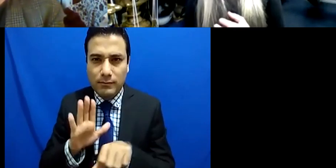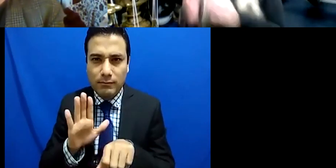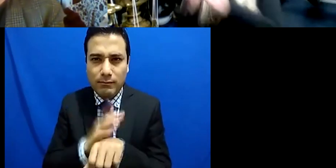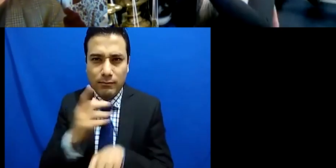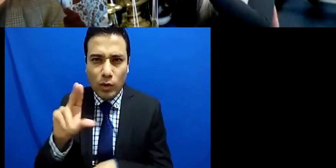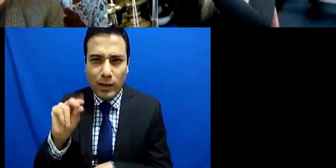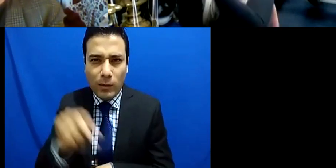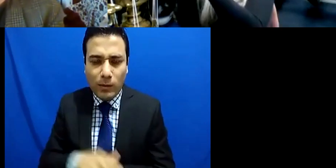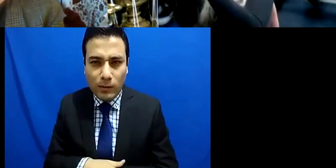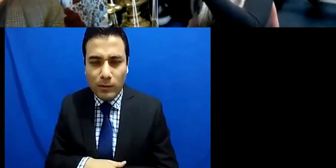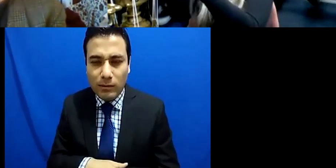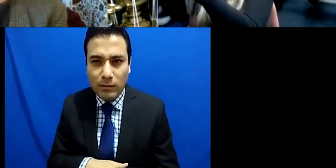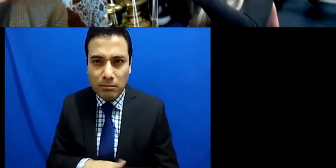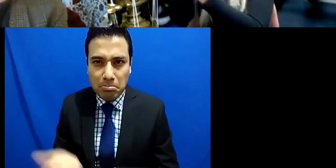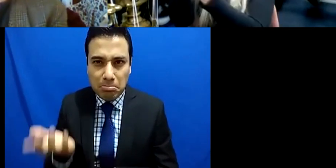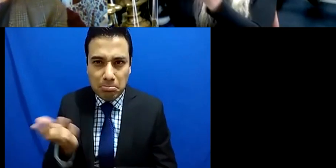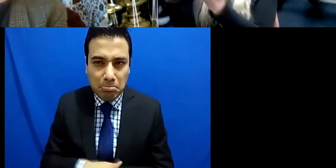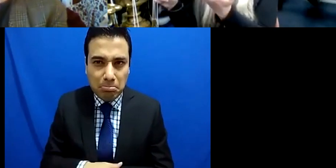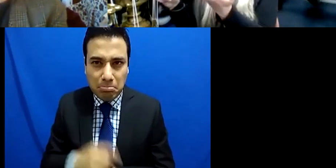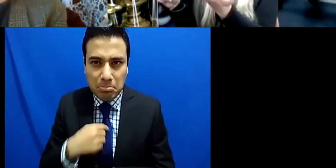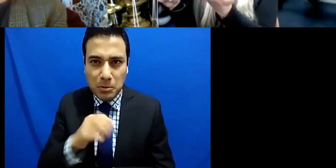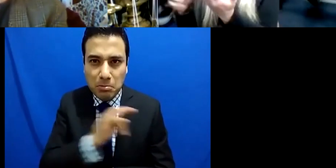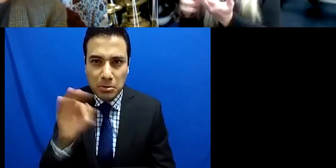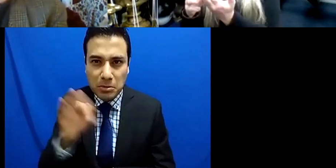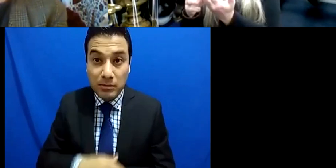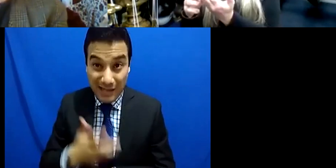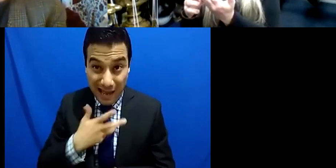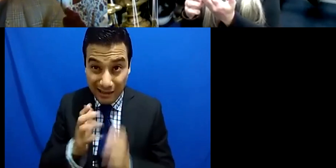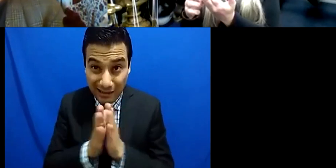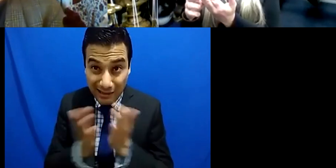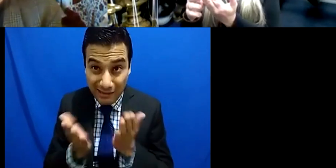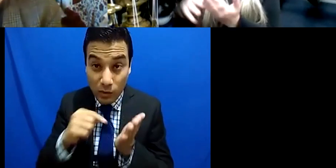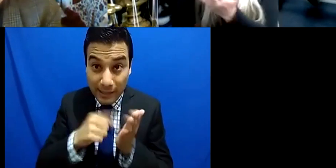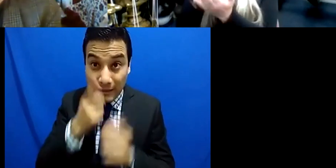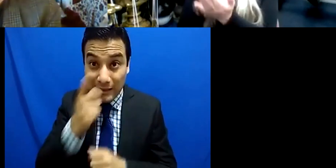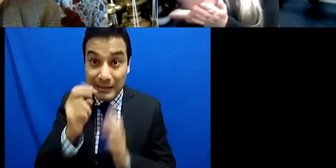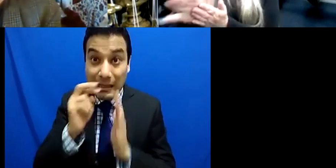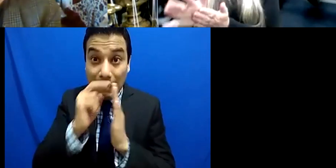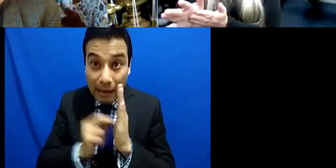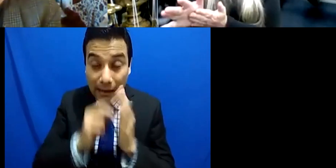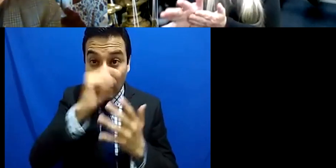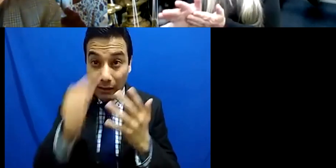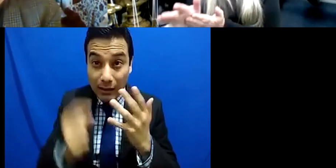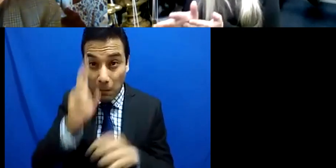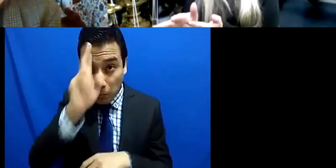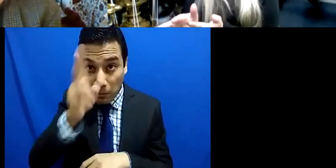actually says please do not do this or do not do that so, it's really extending the possibilities